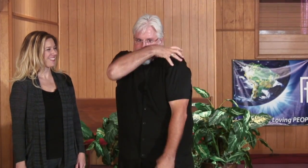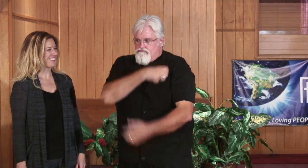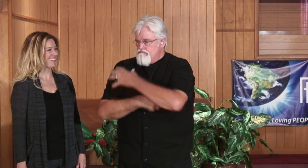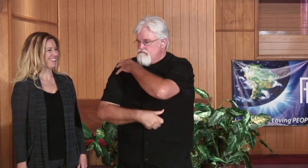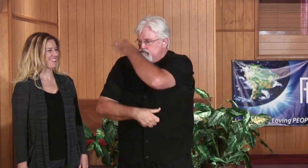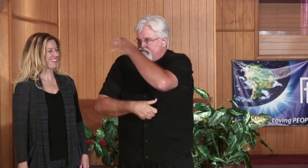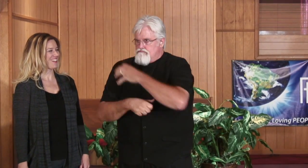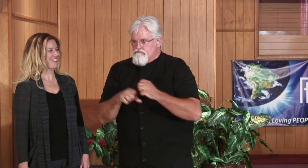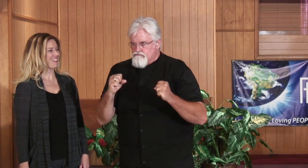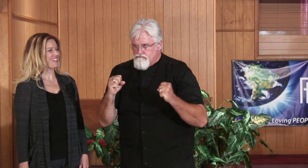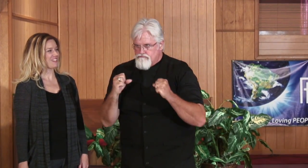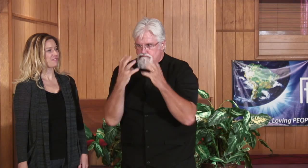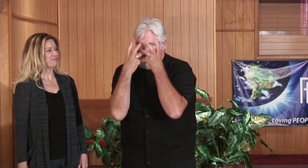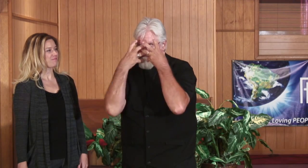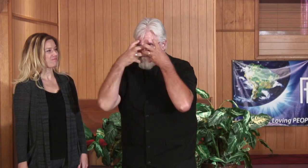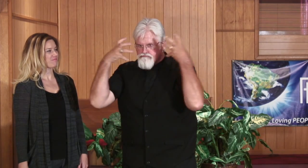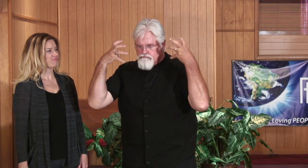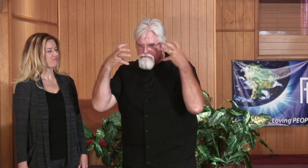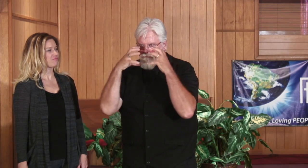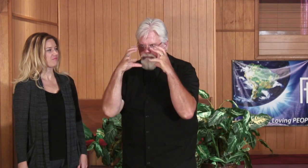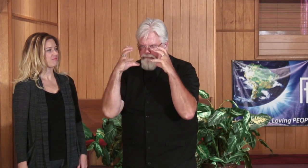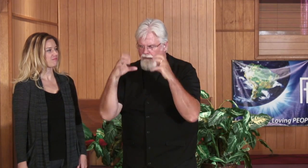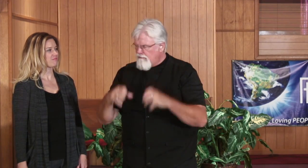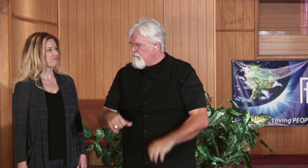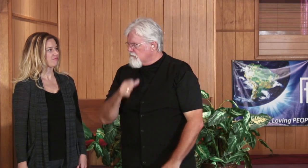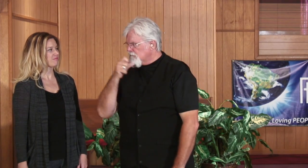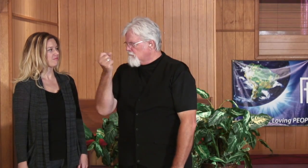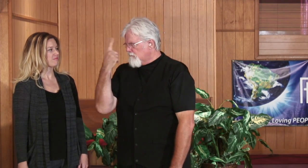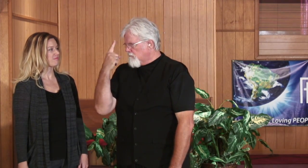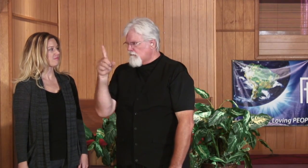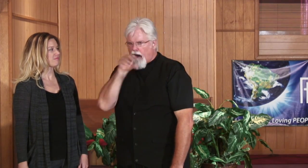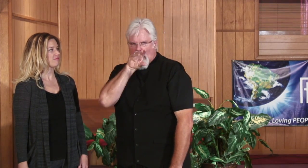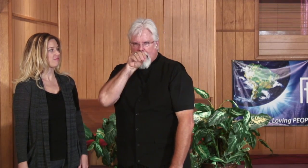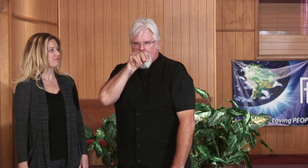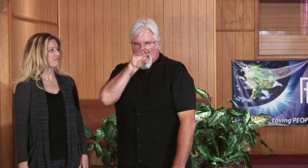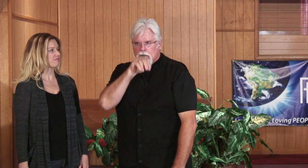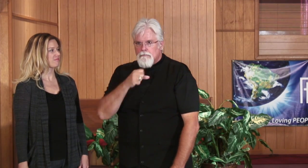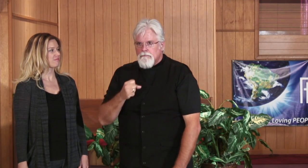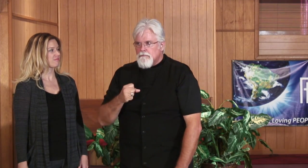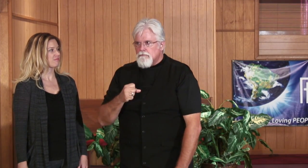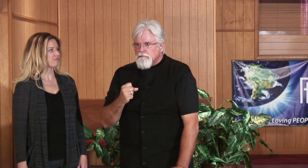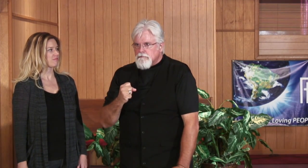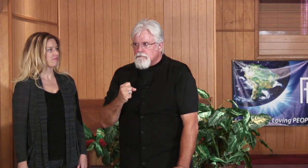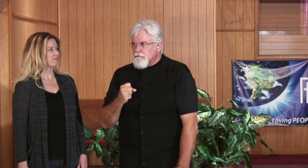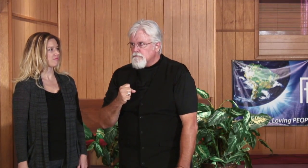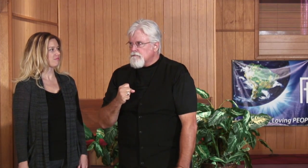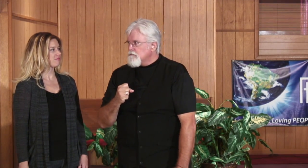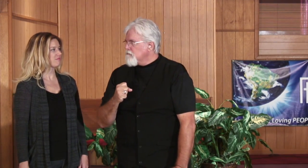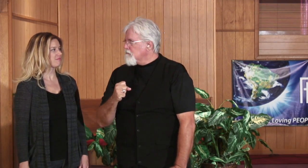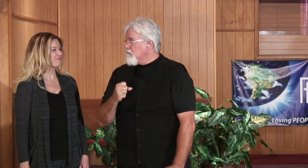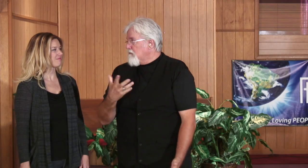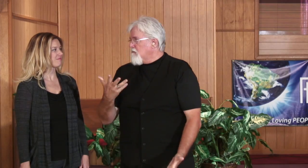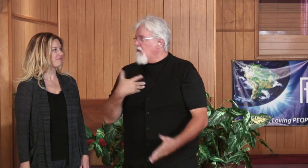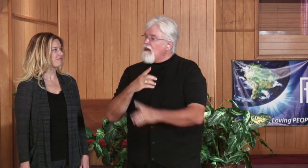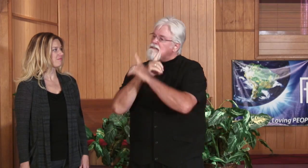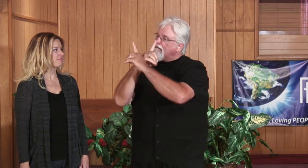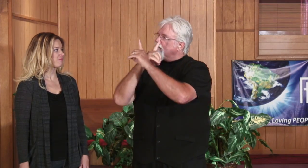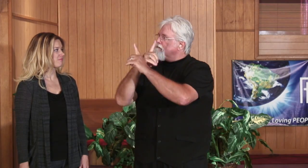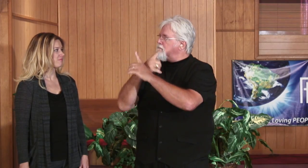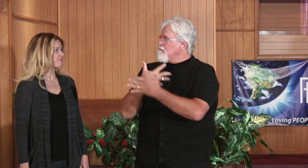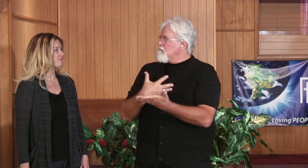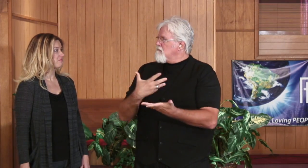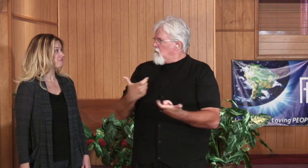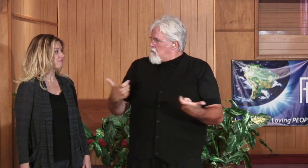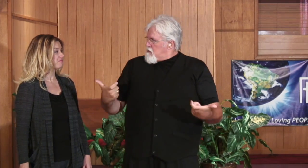pads, and the face gear. I didn't understand any of the talking. I was playing defense